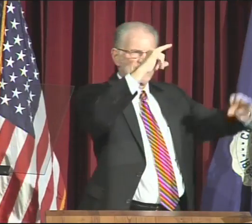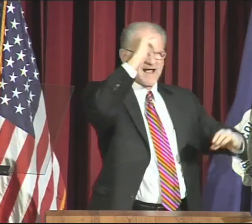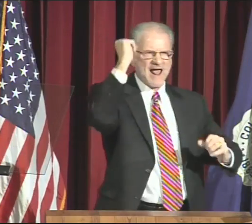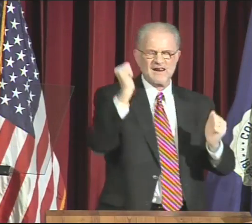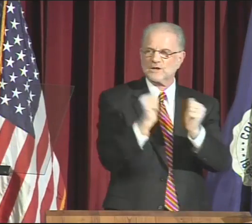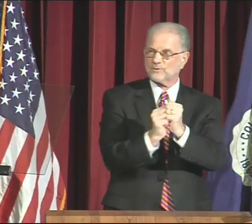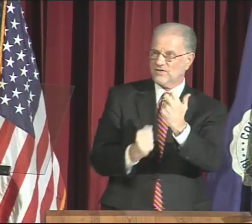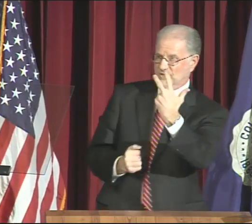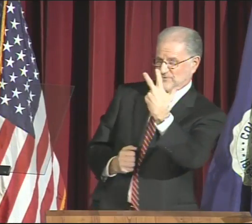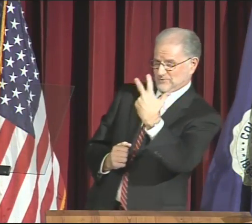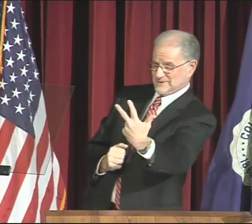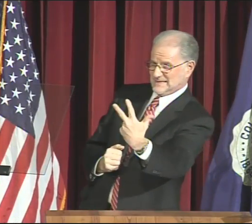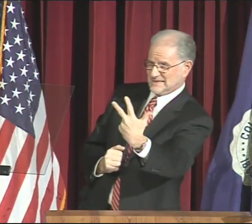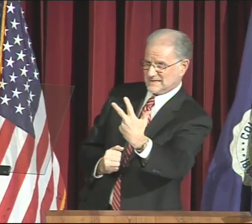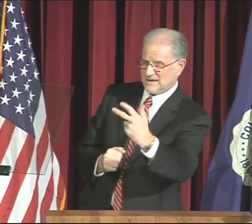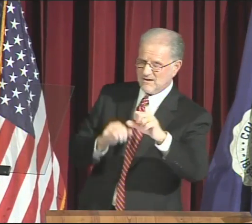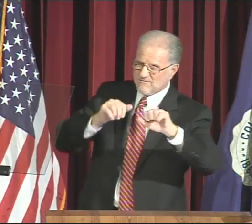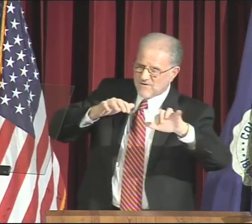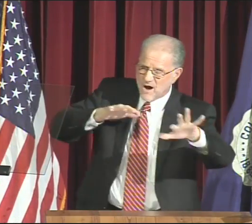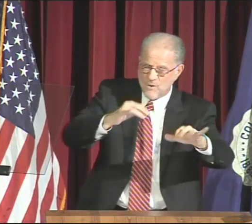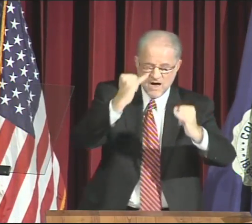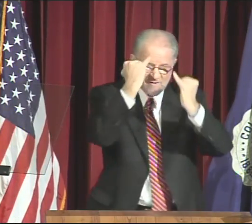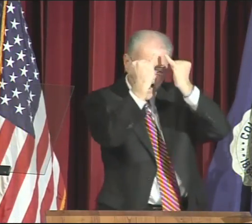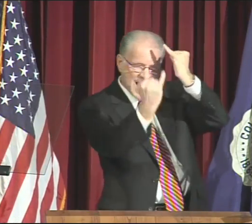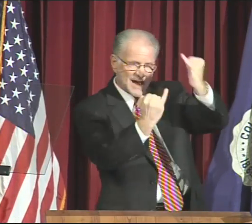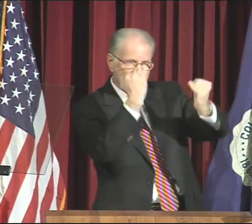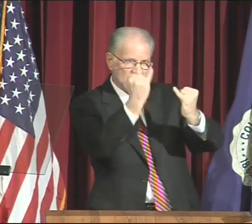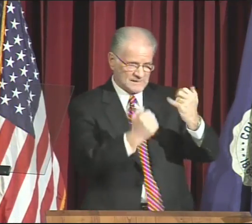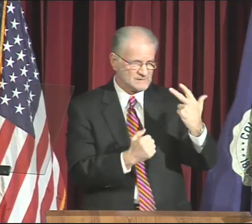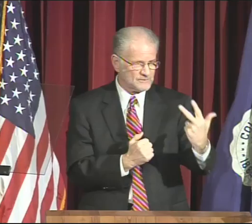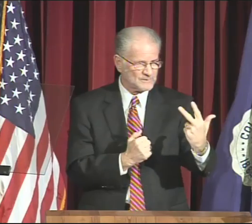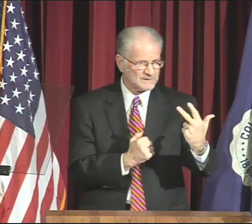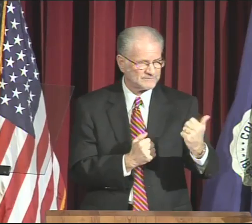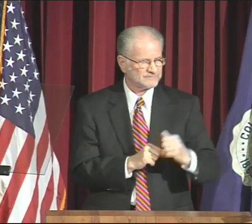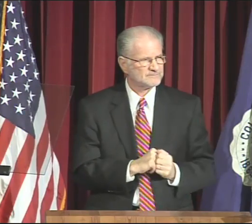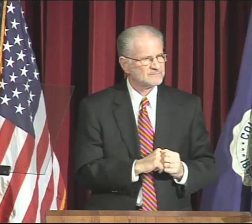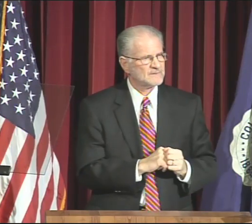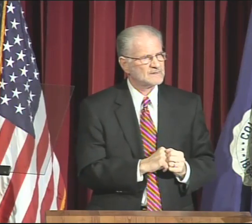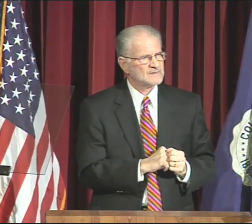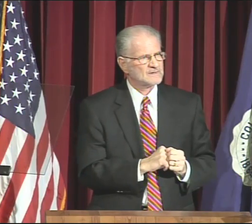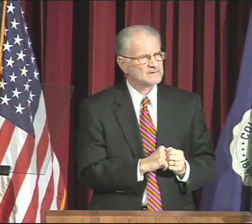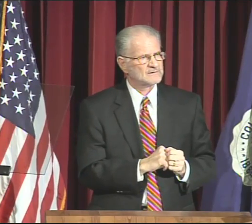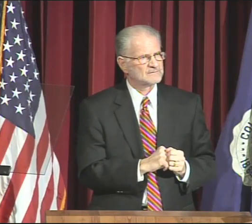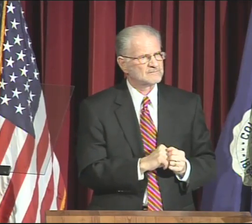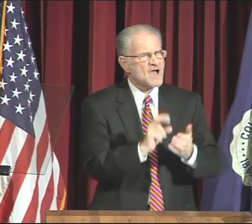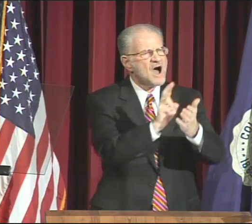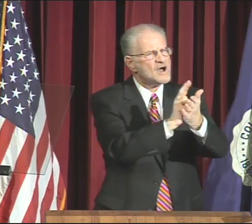Because we envision Gallaudet with the free flow of ideas.